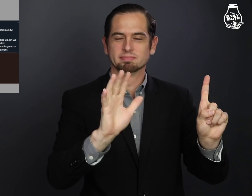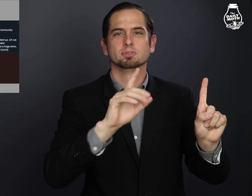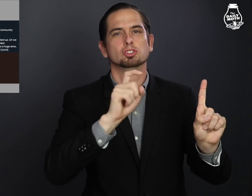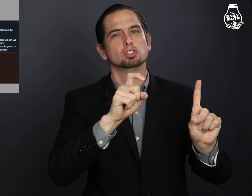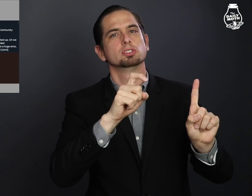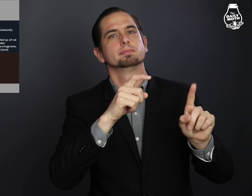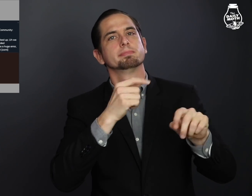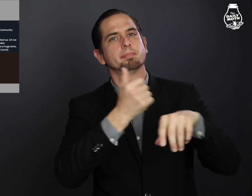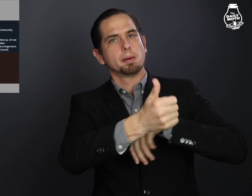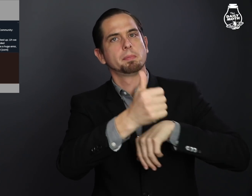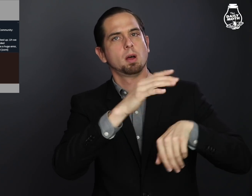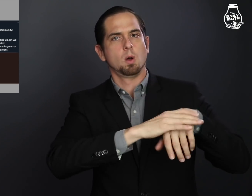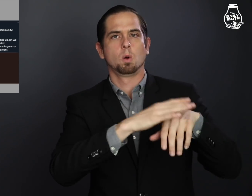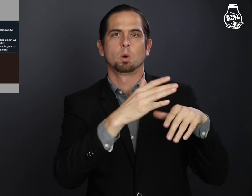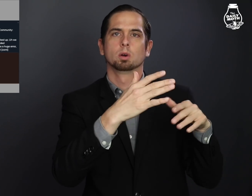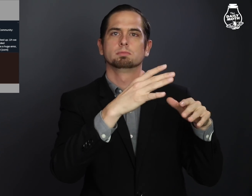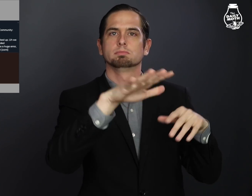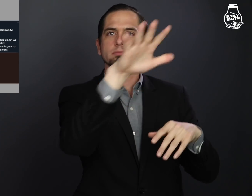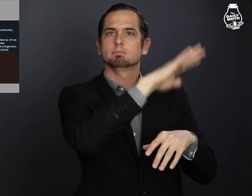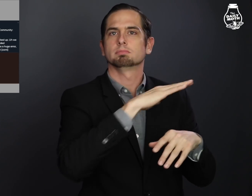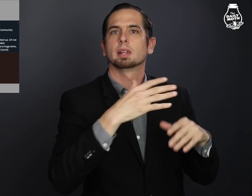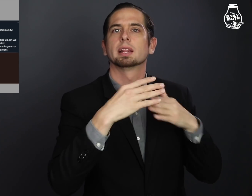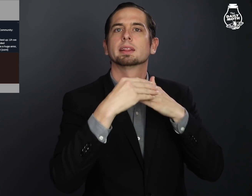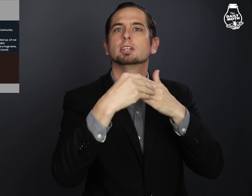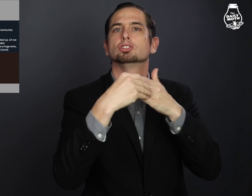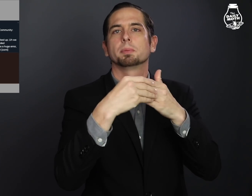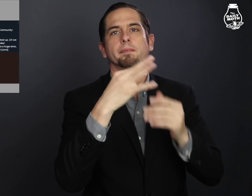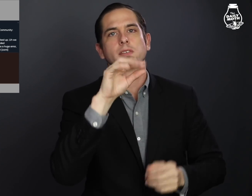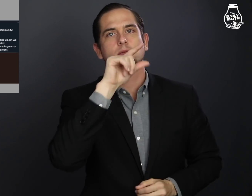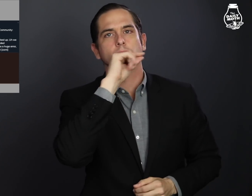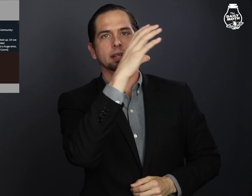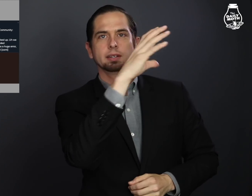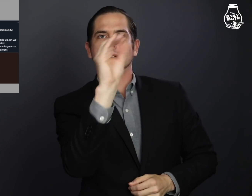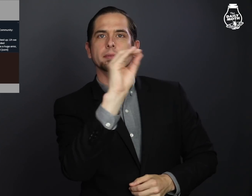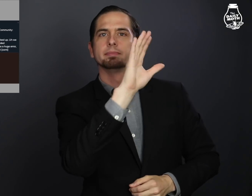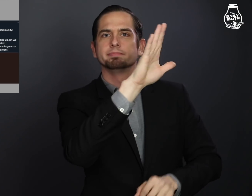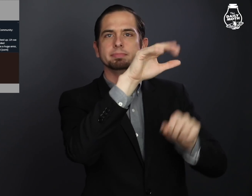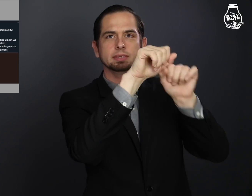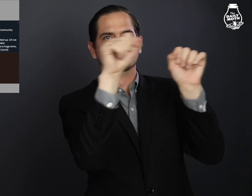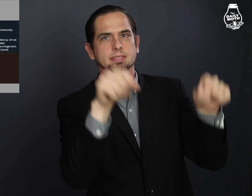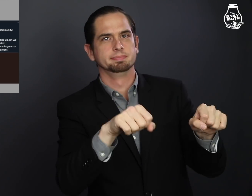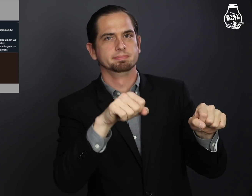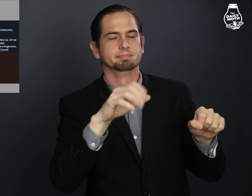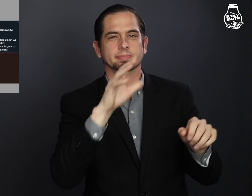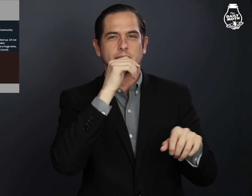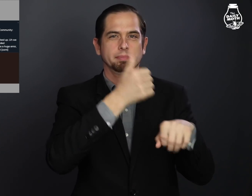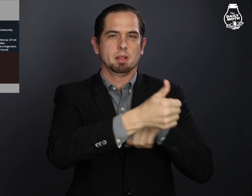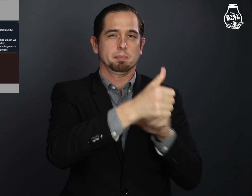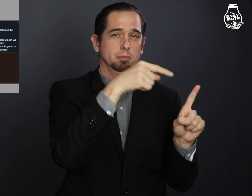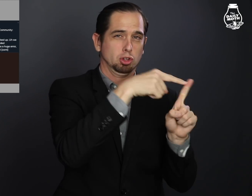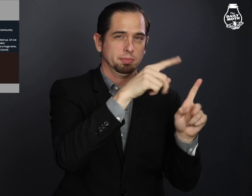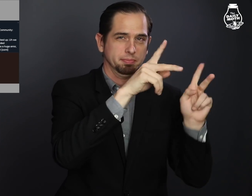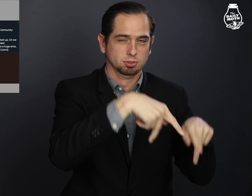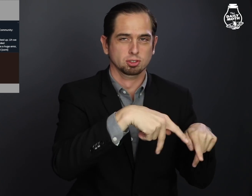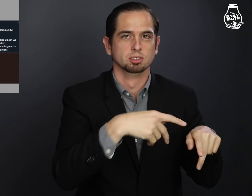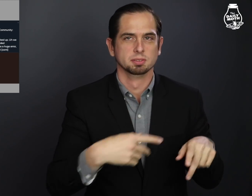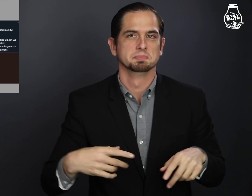placed on her but on the overall leadership of the company.